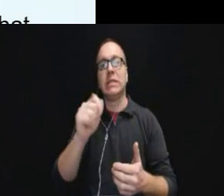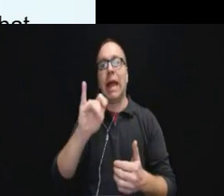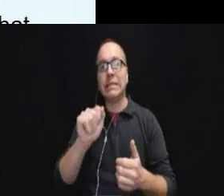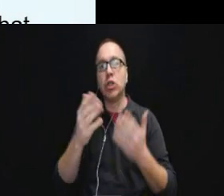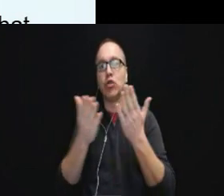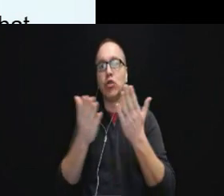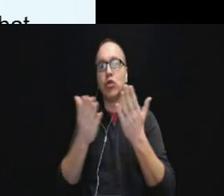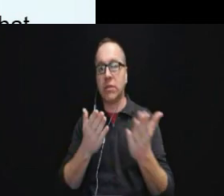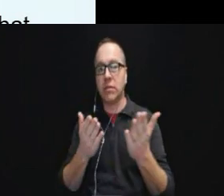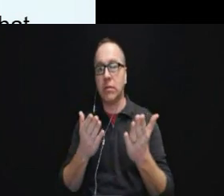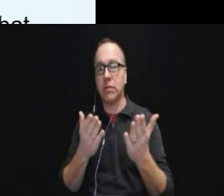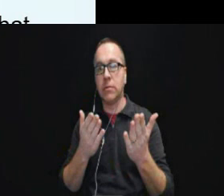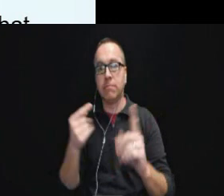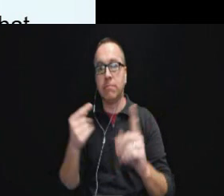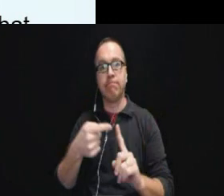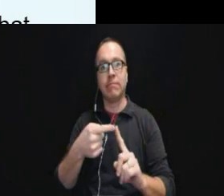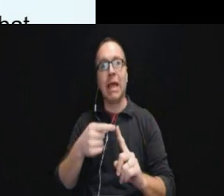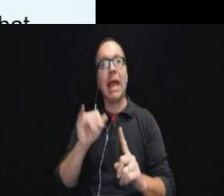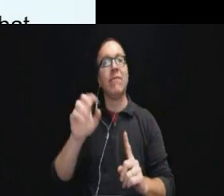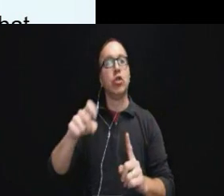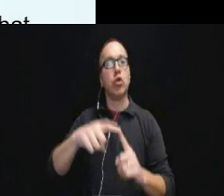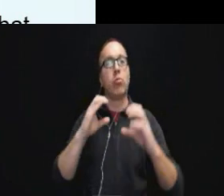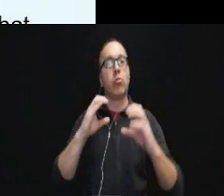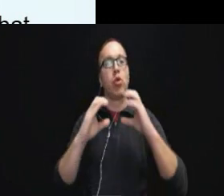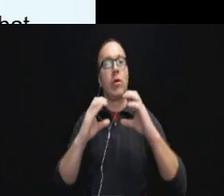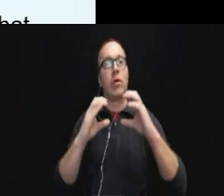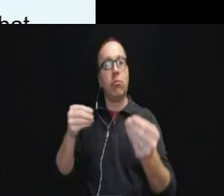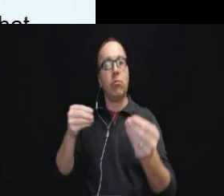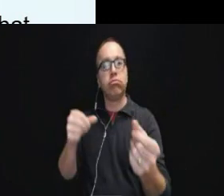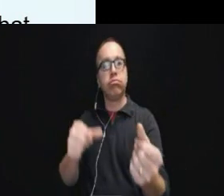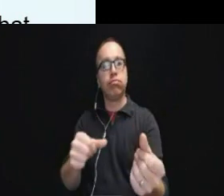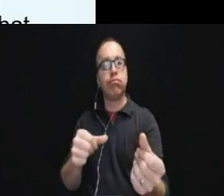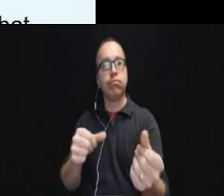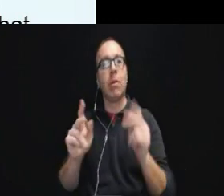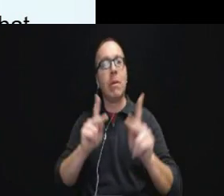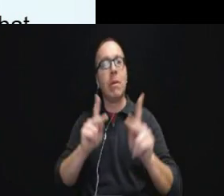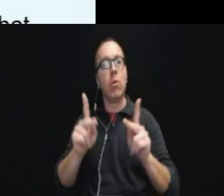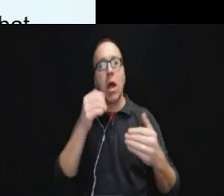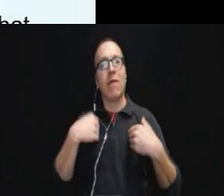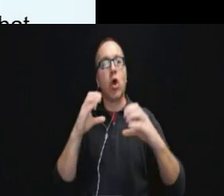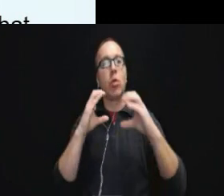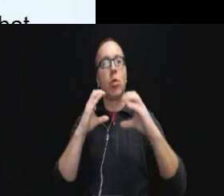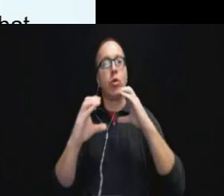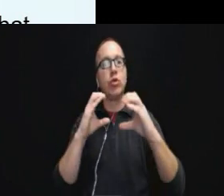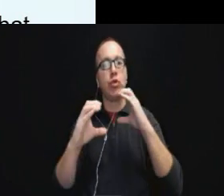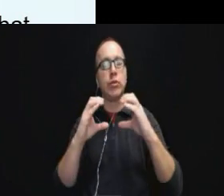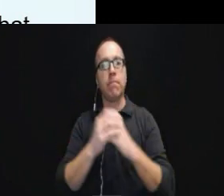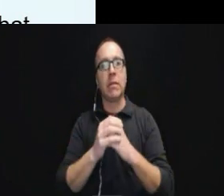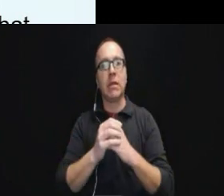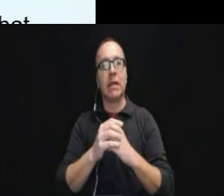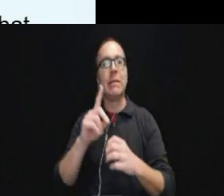when it is necessary to communicate effectively with people who have communication disabilities.